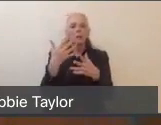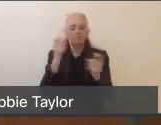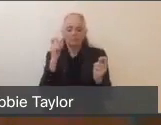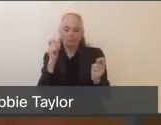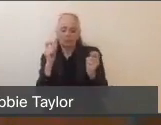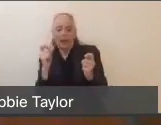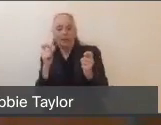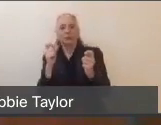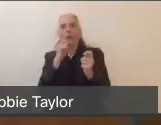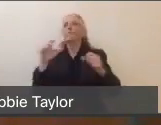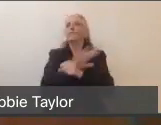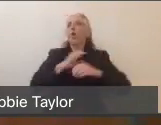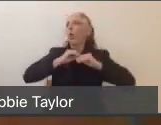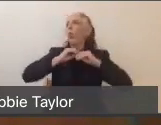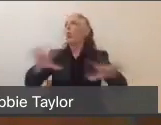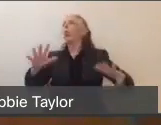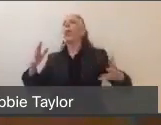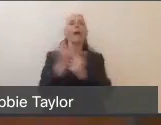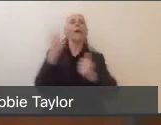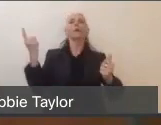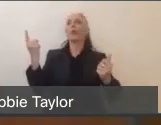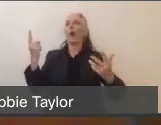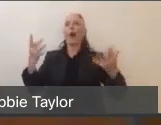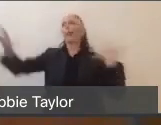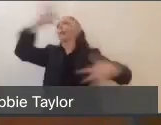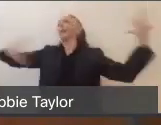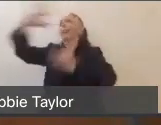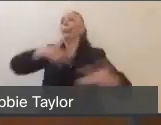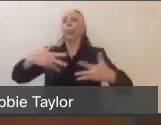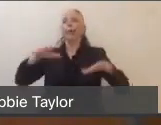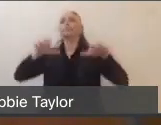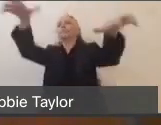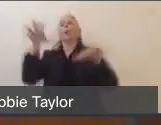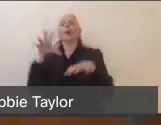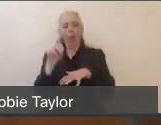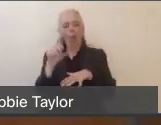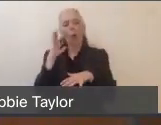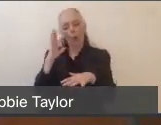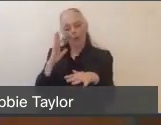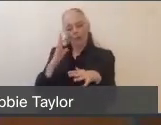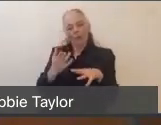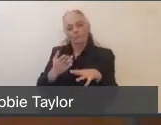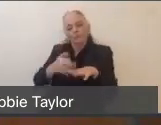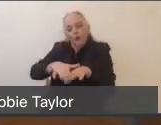And I think that the public, the community, needs to be ready, needs to understand that as Dr. Santora said,